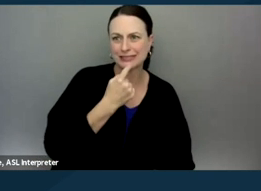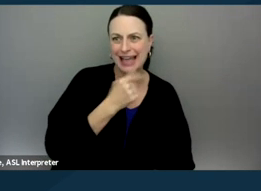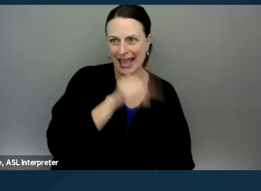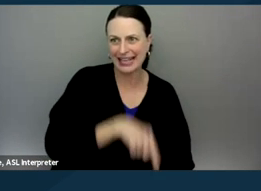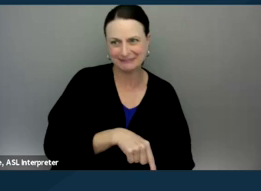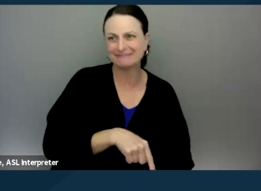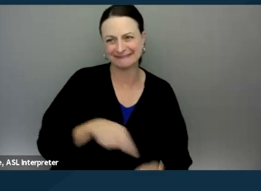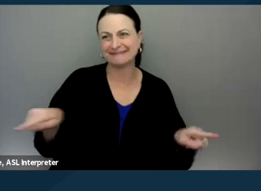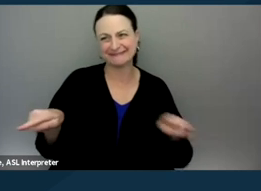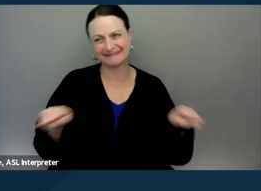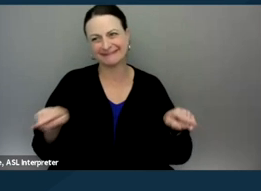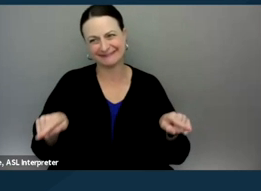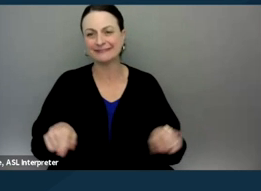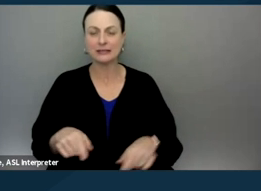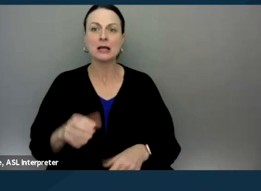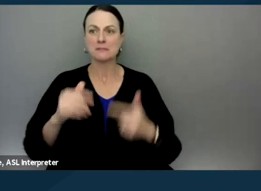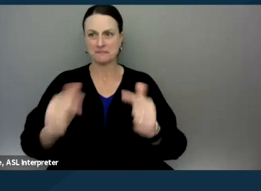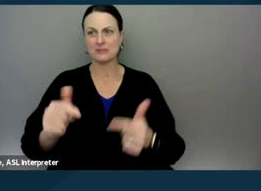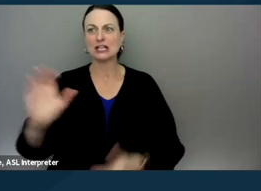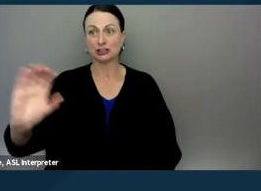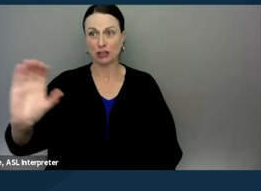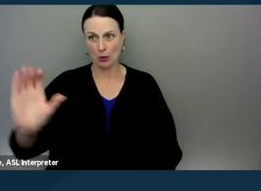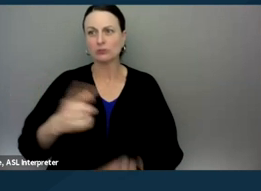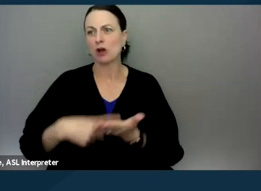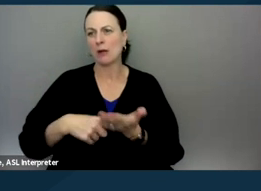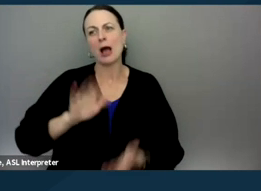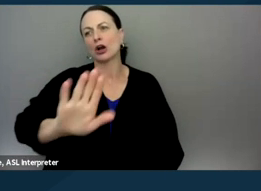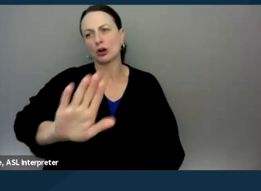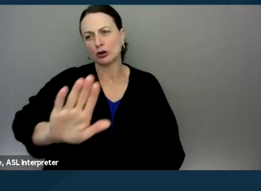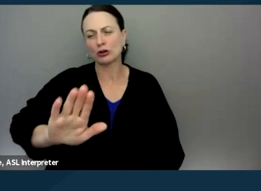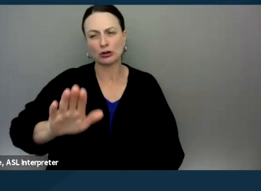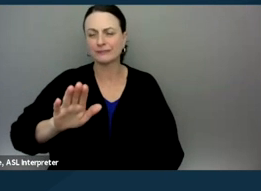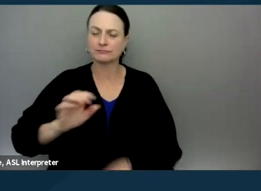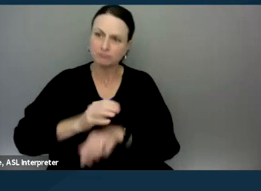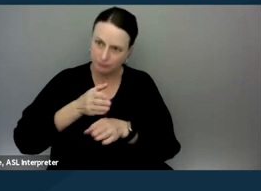Cheryl talk a little bit about what she does in the context of adversarial context,